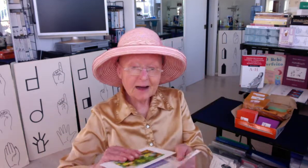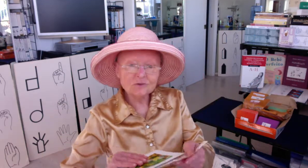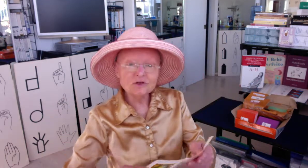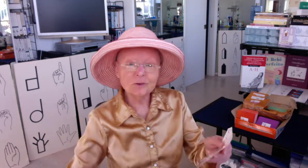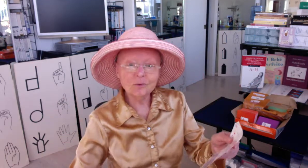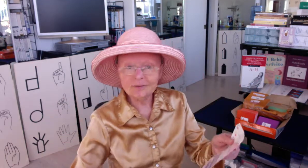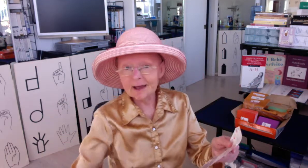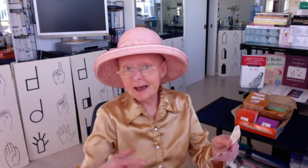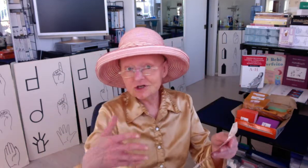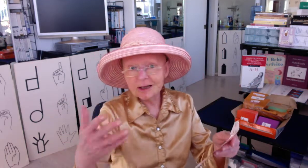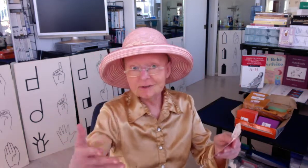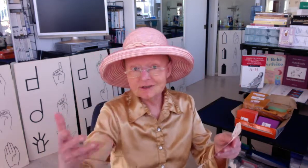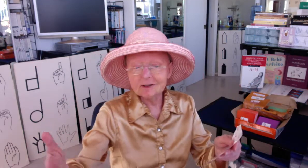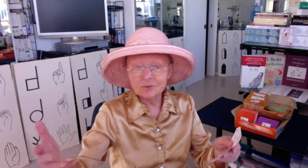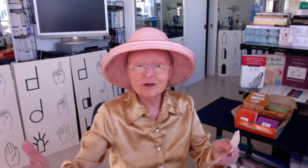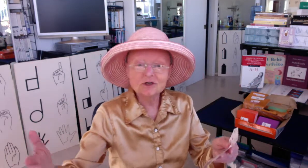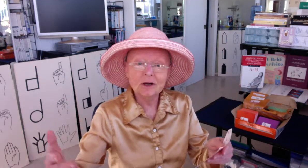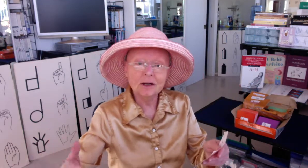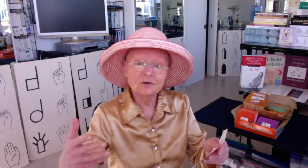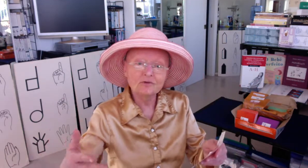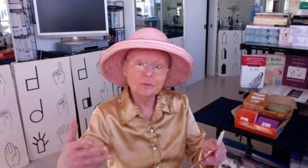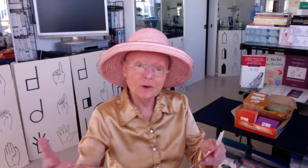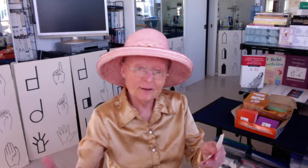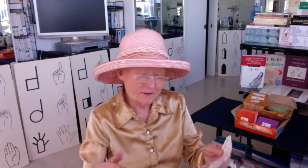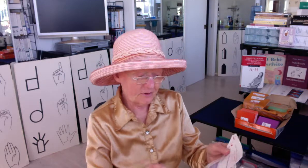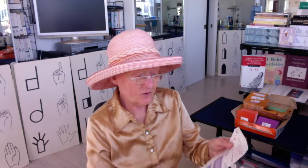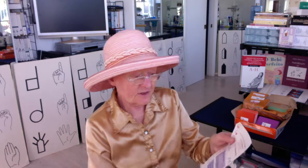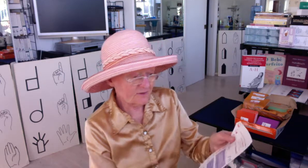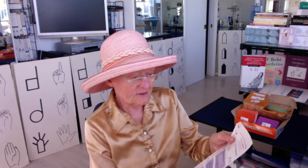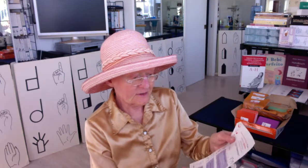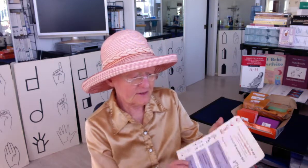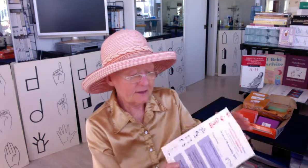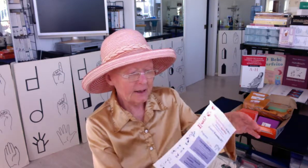announcement, well, they actually had the celebration on November 18, 2017.